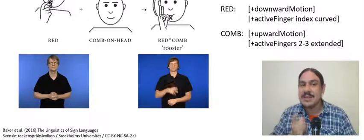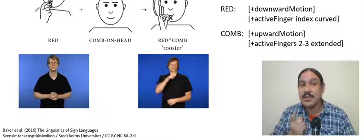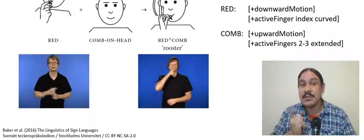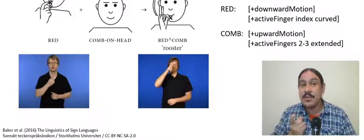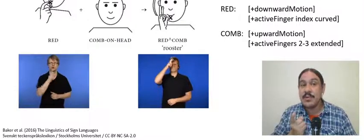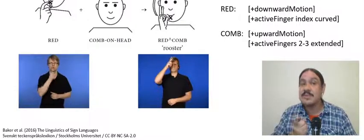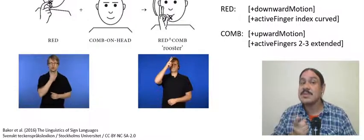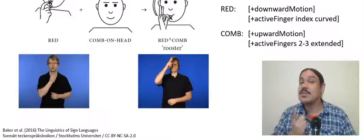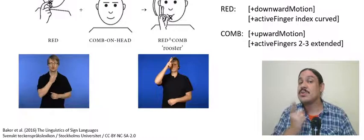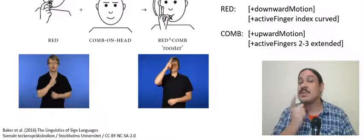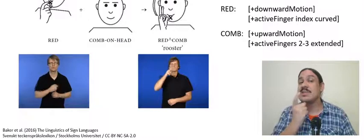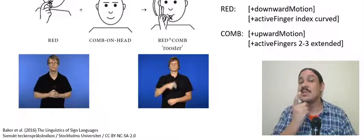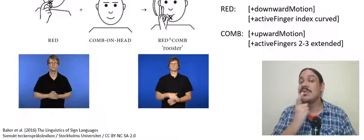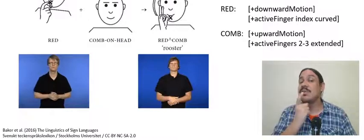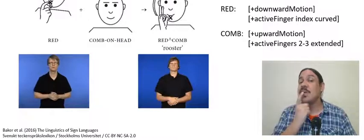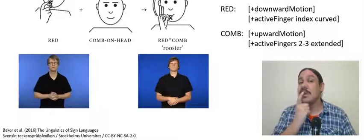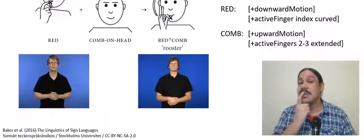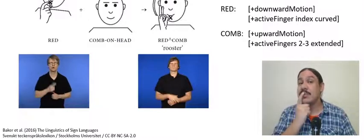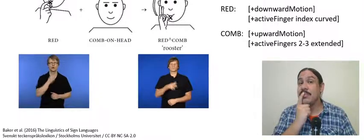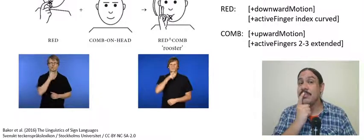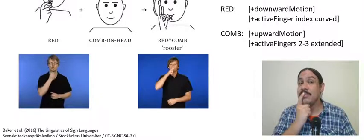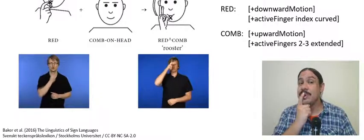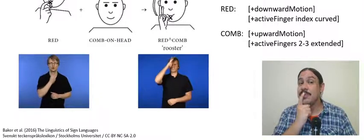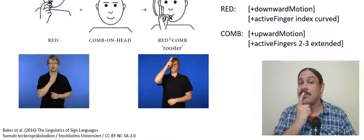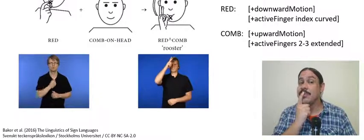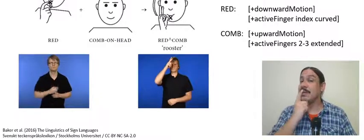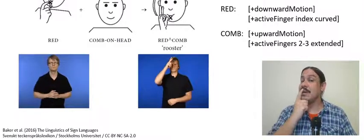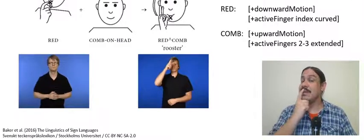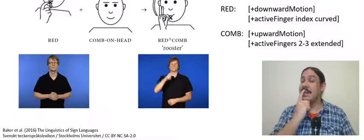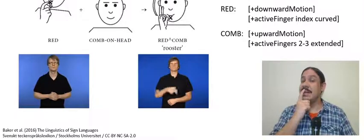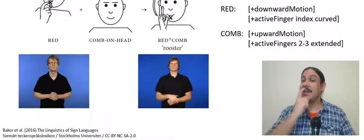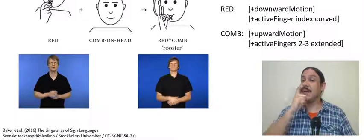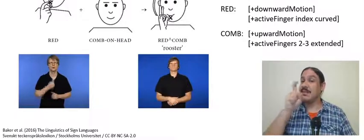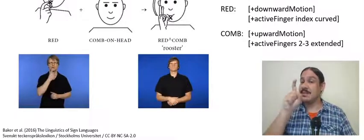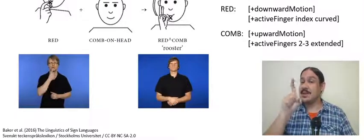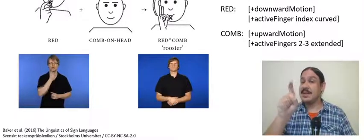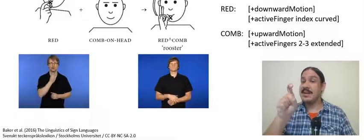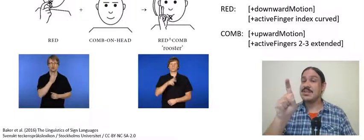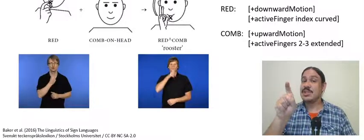the second component is comb which unfortunately couldn't find a dictionary